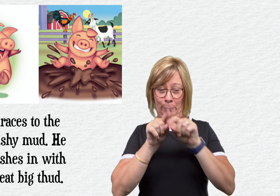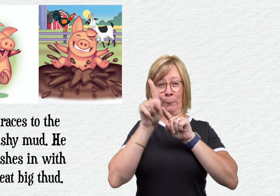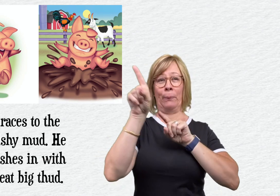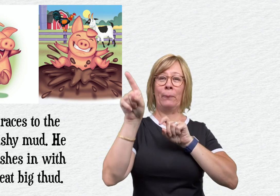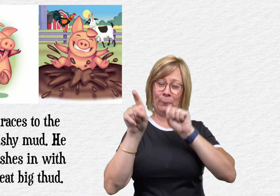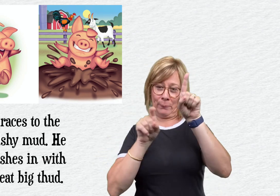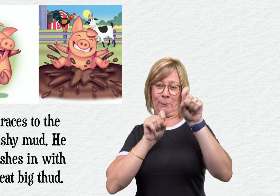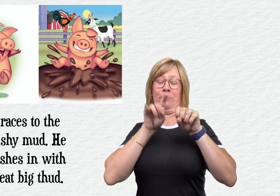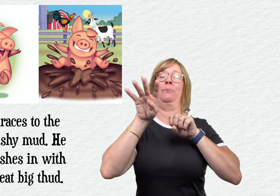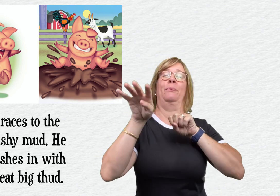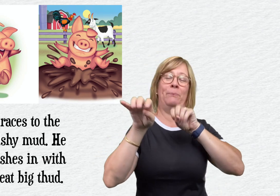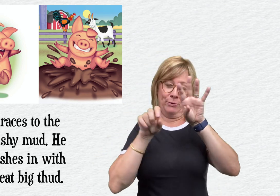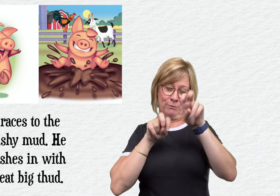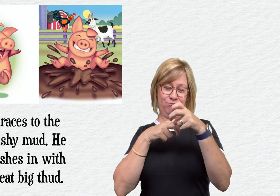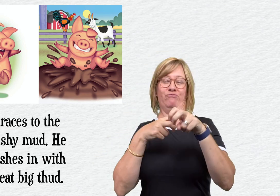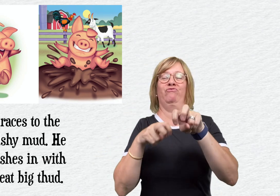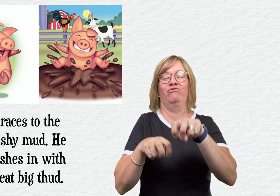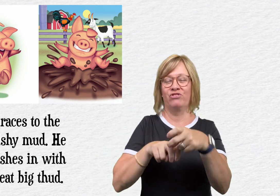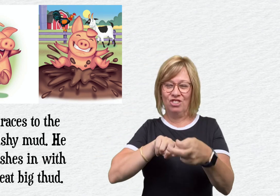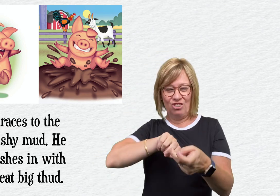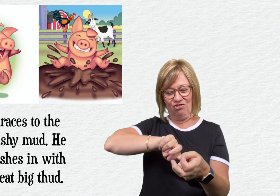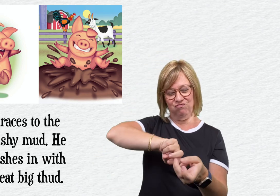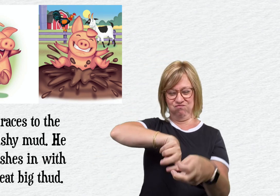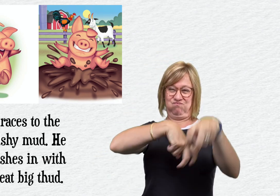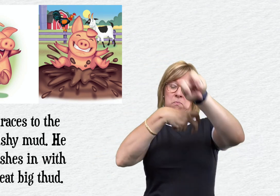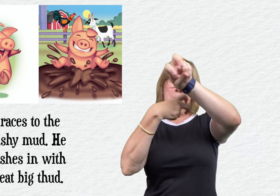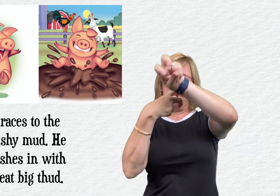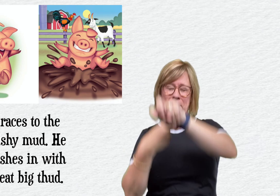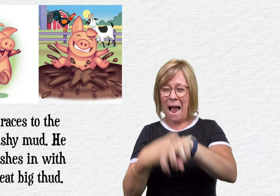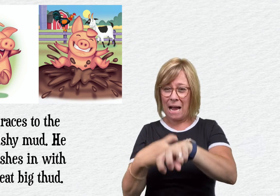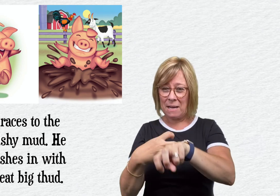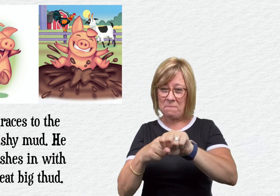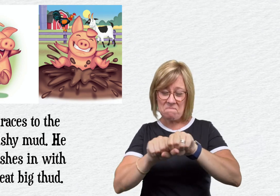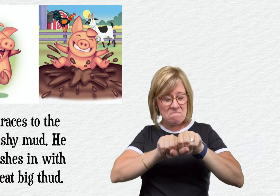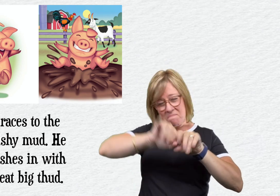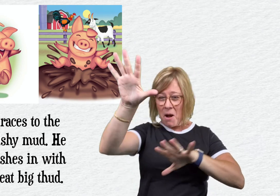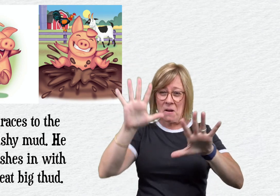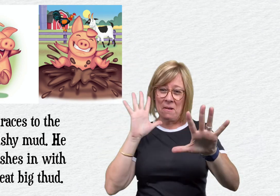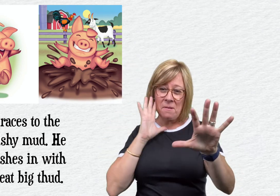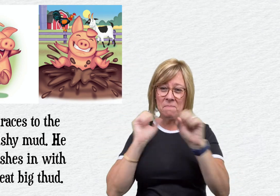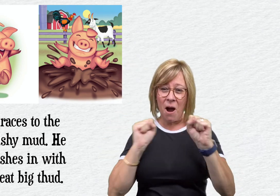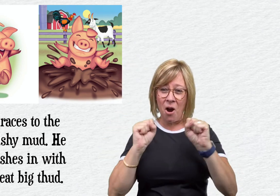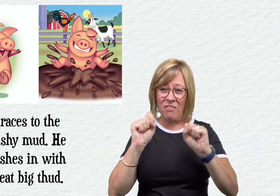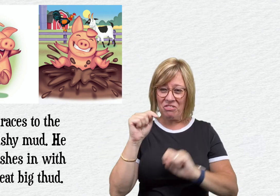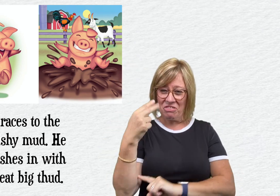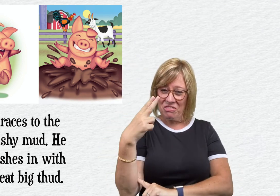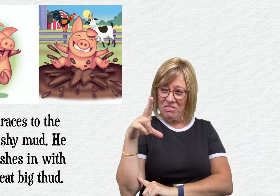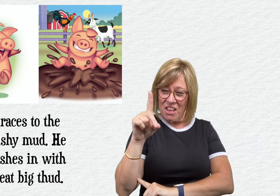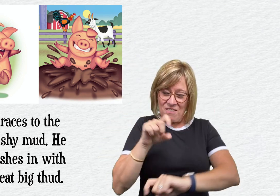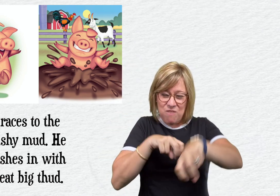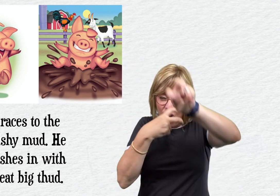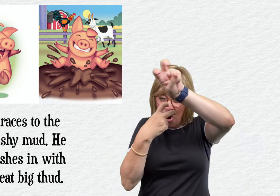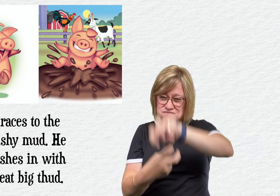Pig races to the squishy mud. He splashes in with a great big thud.